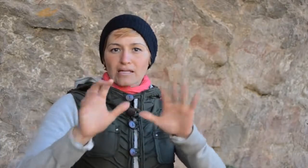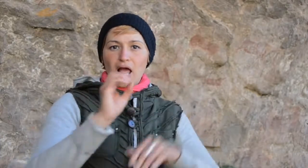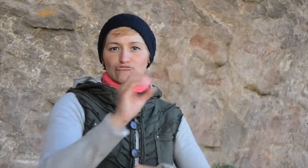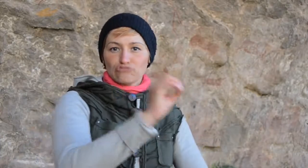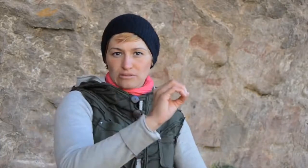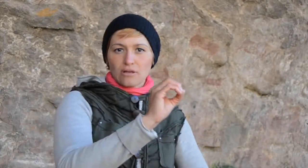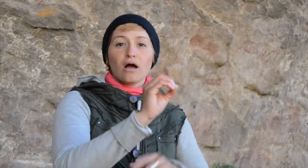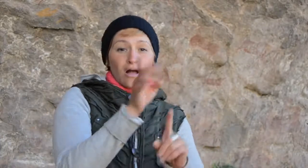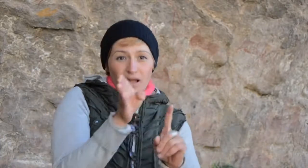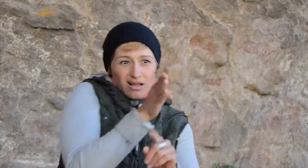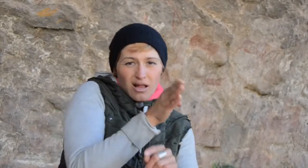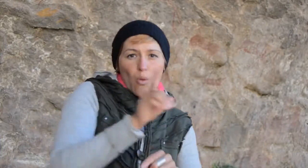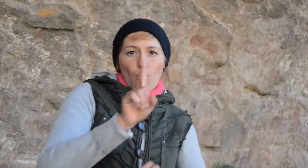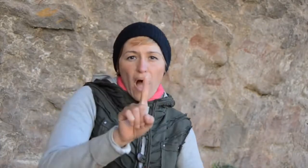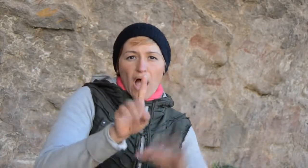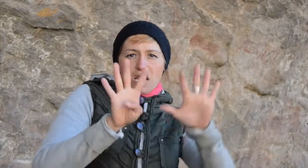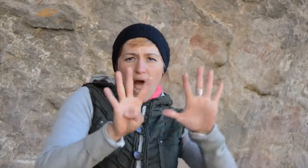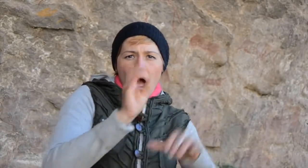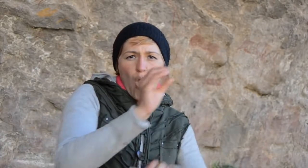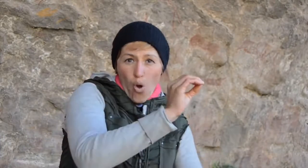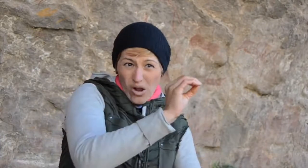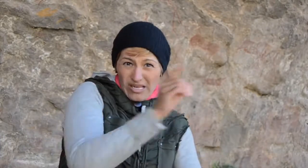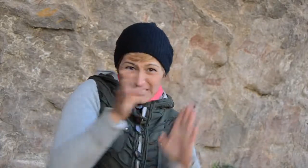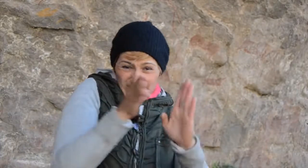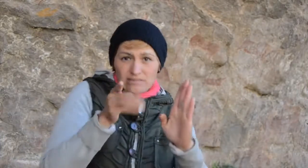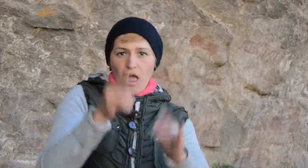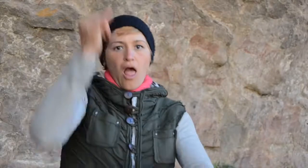the 1800’s to the 1900’s, the last.